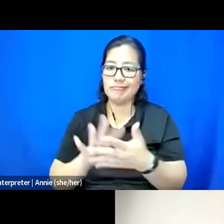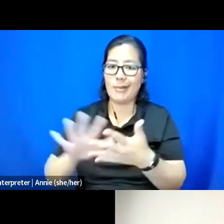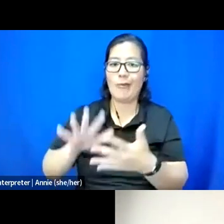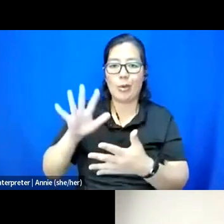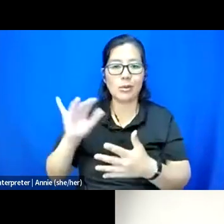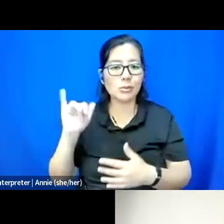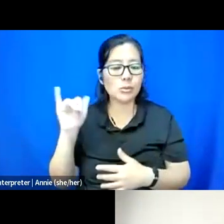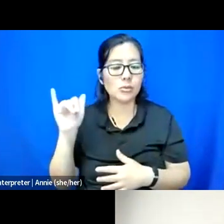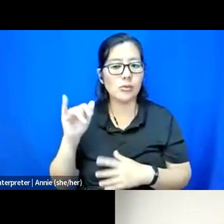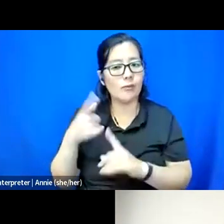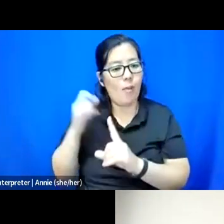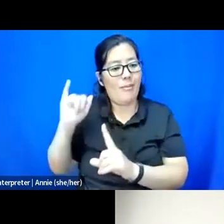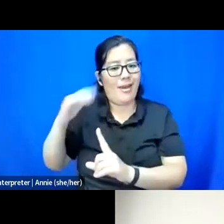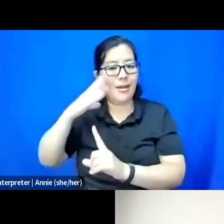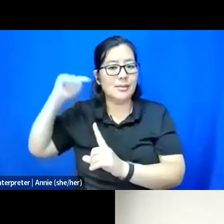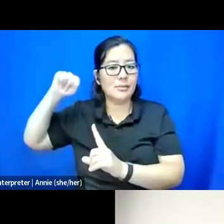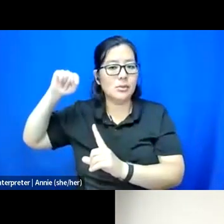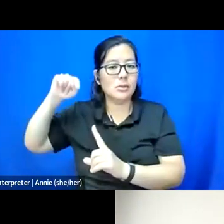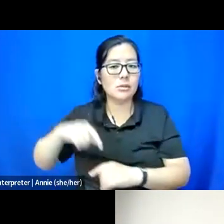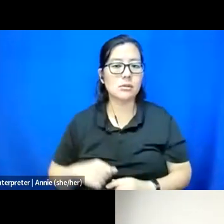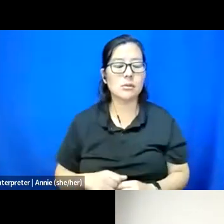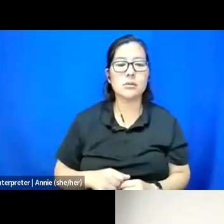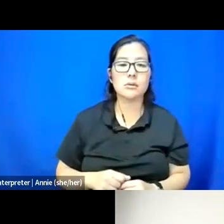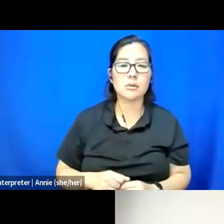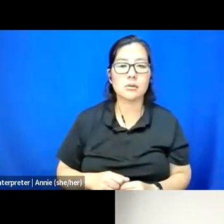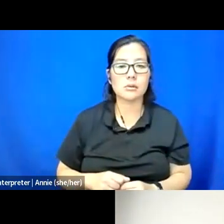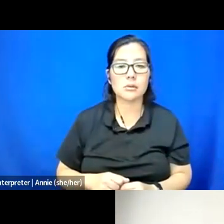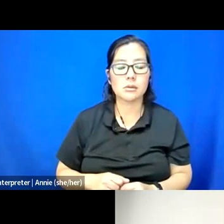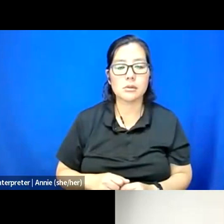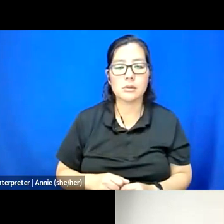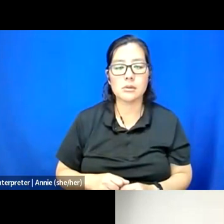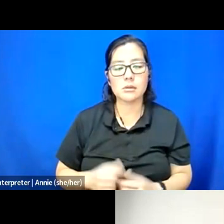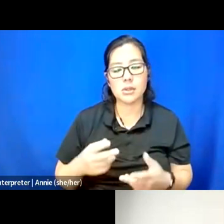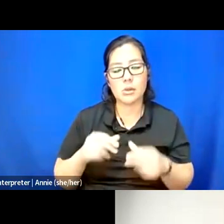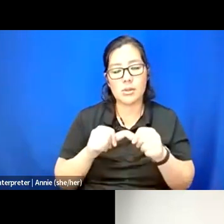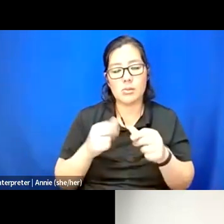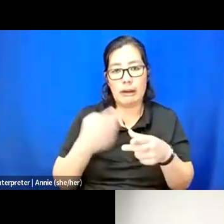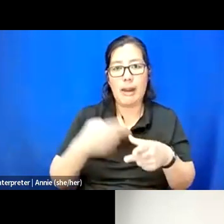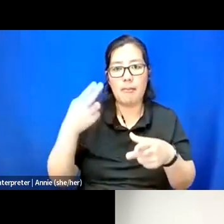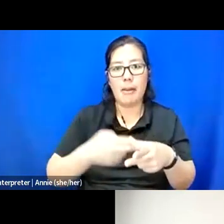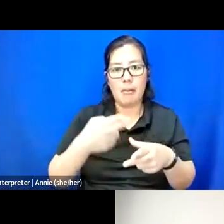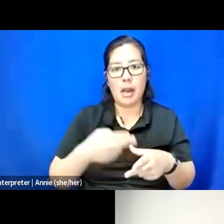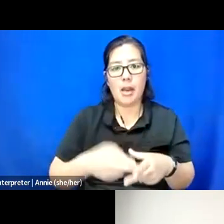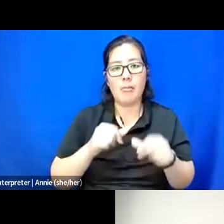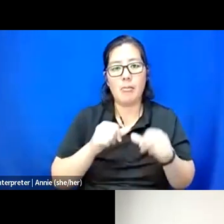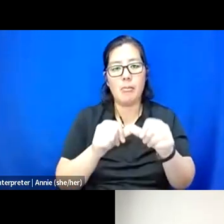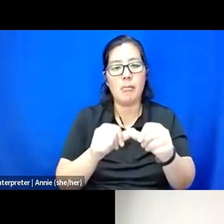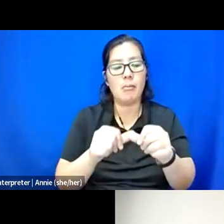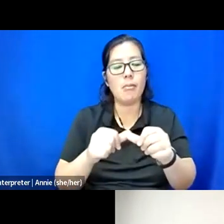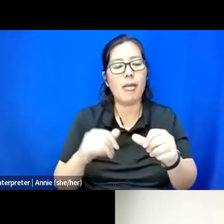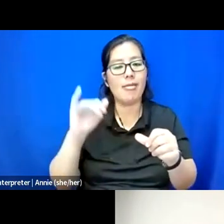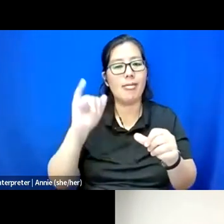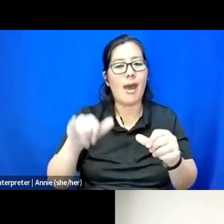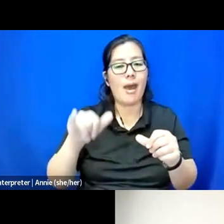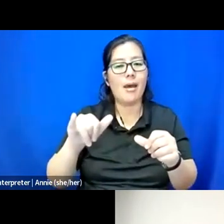And so, yeah, just continuing to name it, I feel like, has been my main thing,